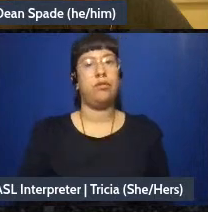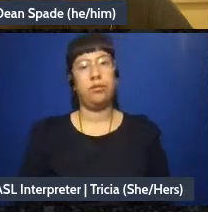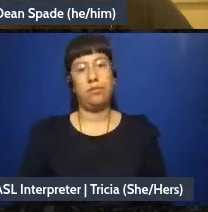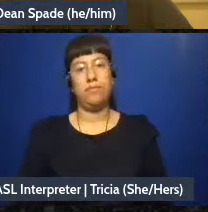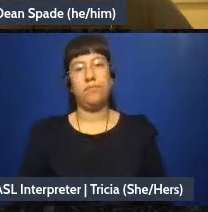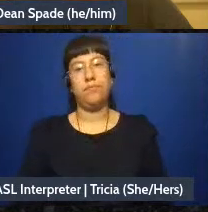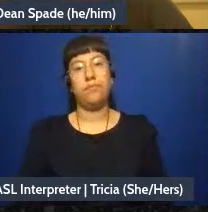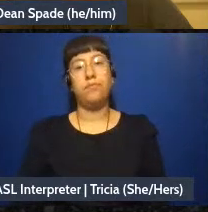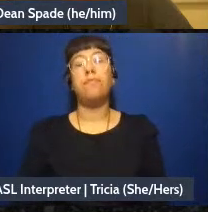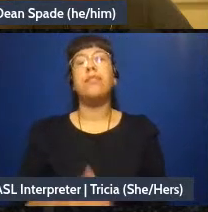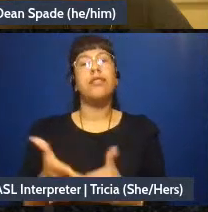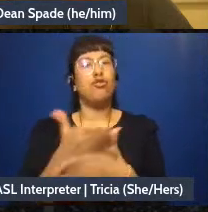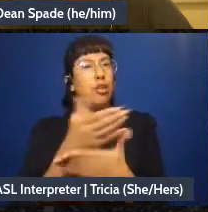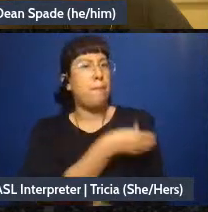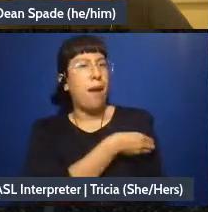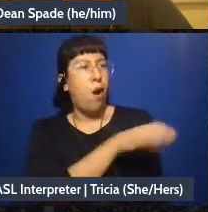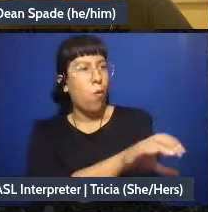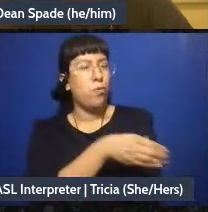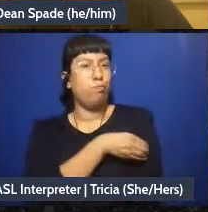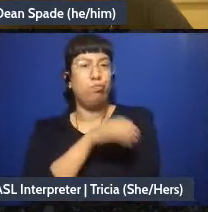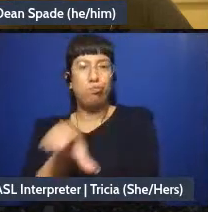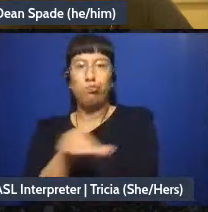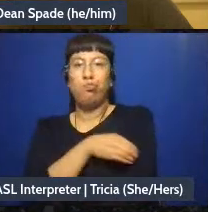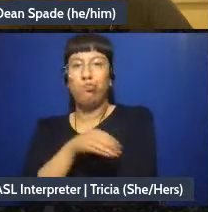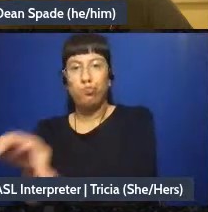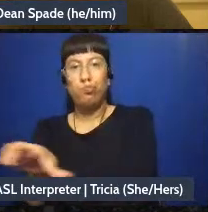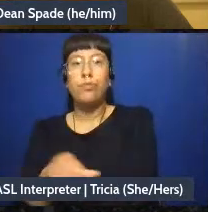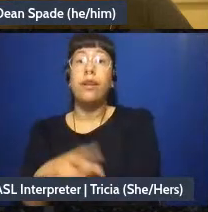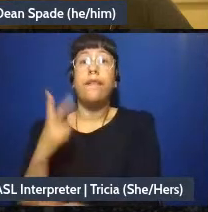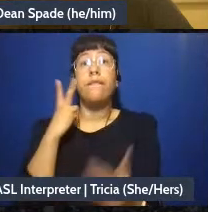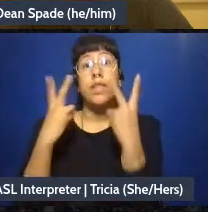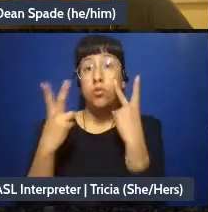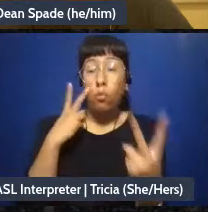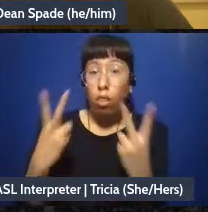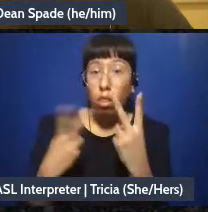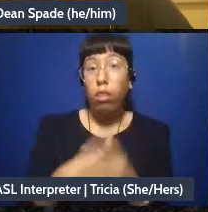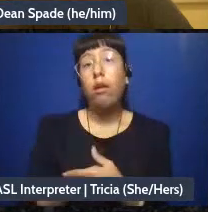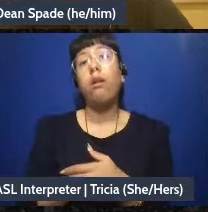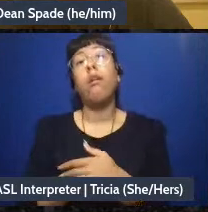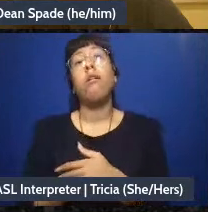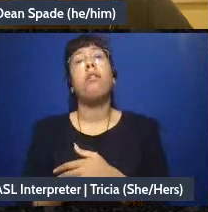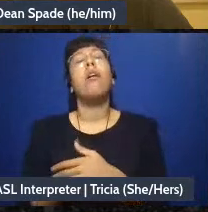Shares power, visual, assumes best intentions